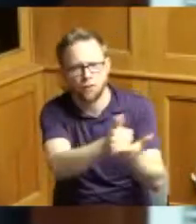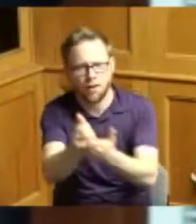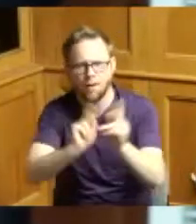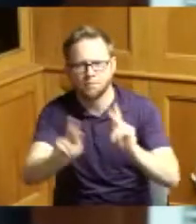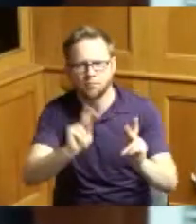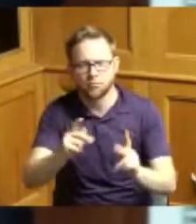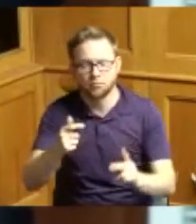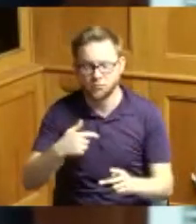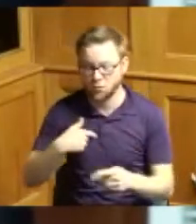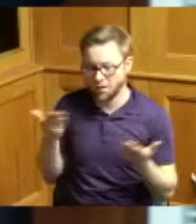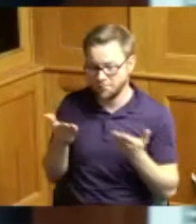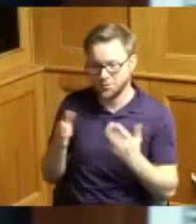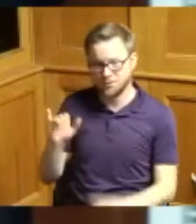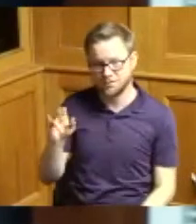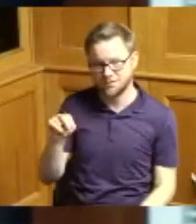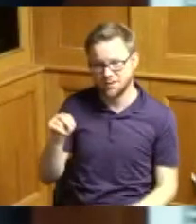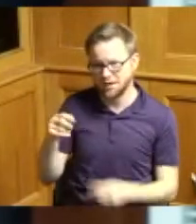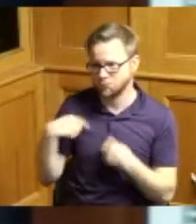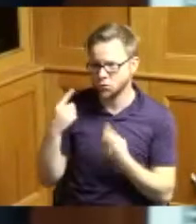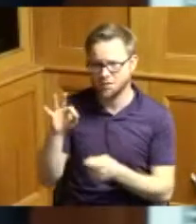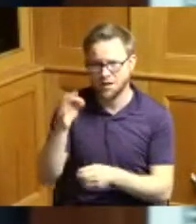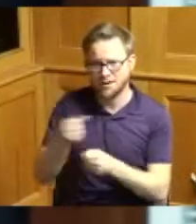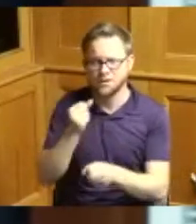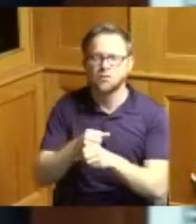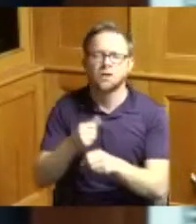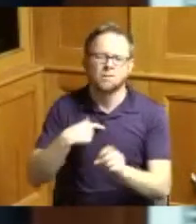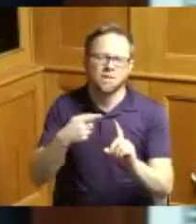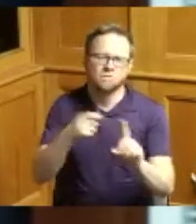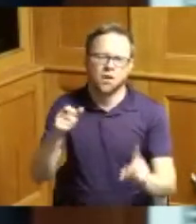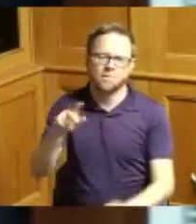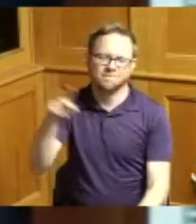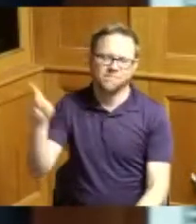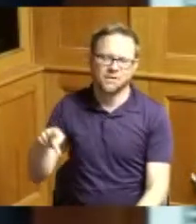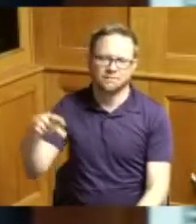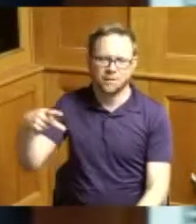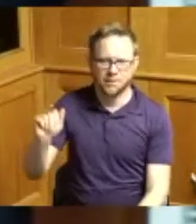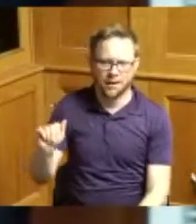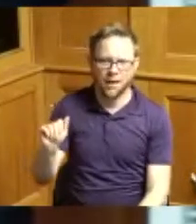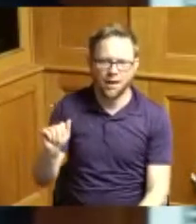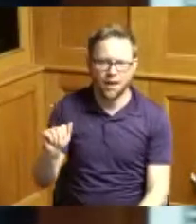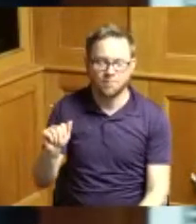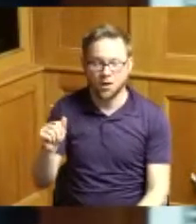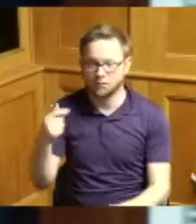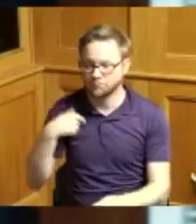almost nine years I'm a Philadelphia native but since I've hit the ground that has been my focus